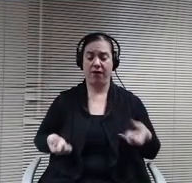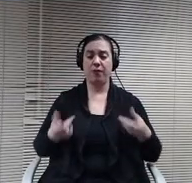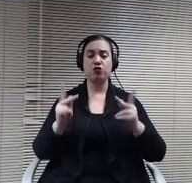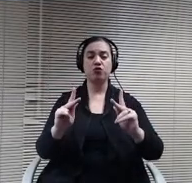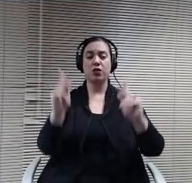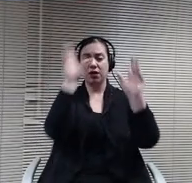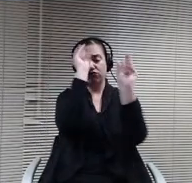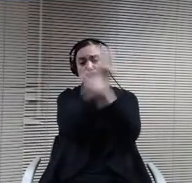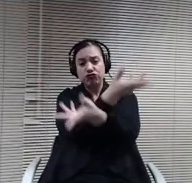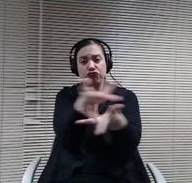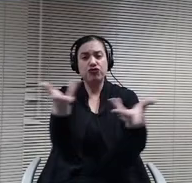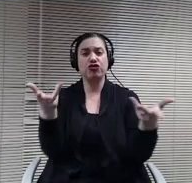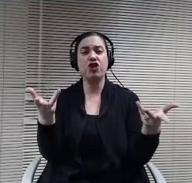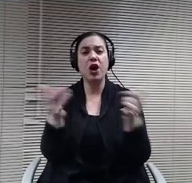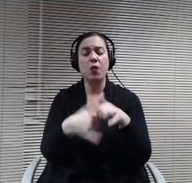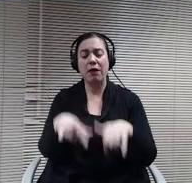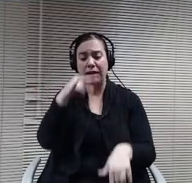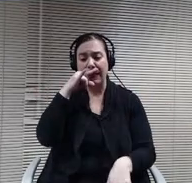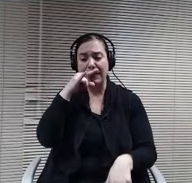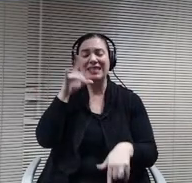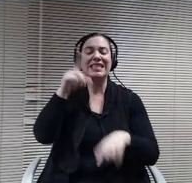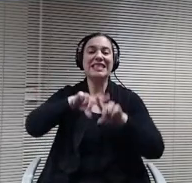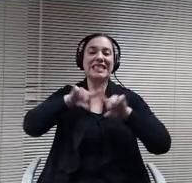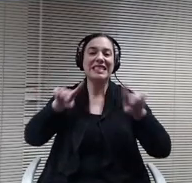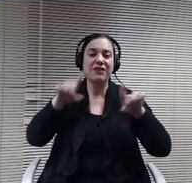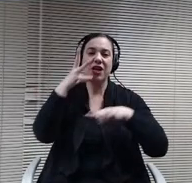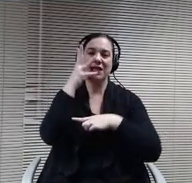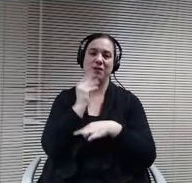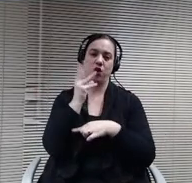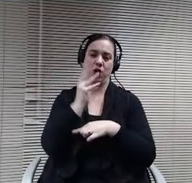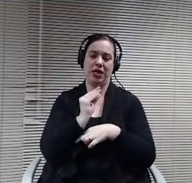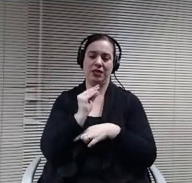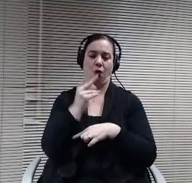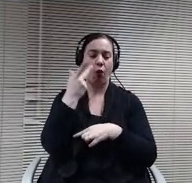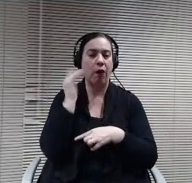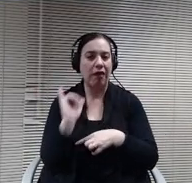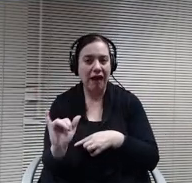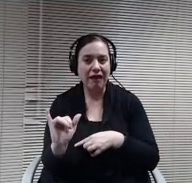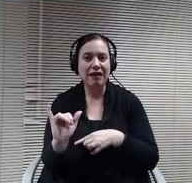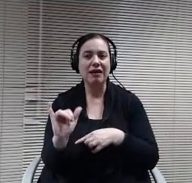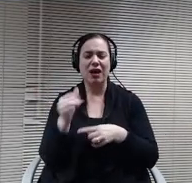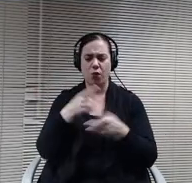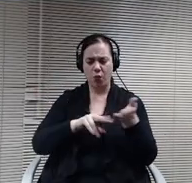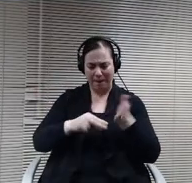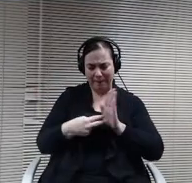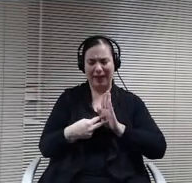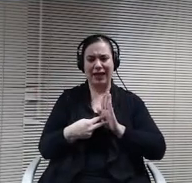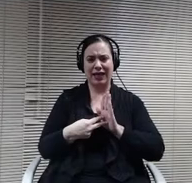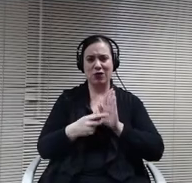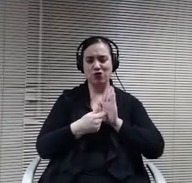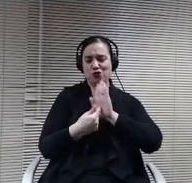What a different experience from many of them might look like. And then what does it mean to show people how to belong and